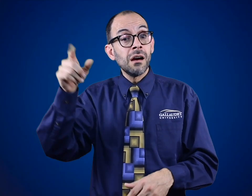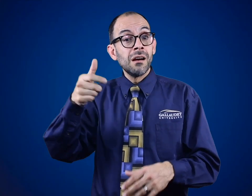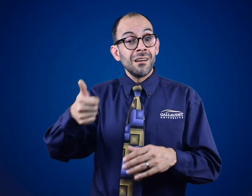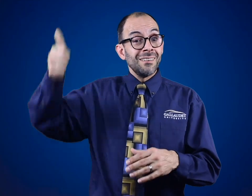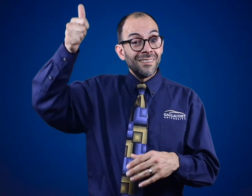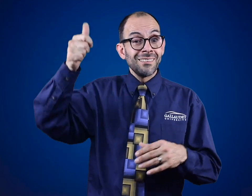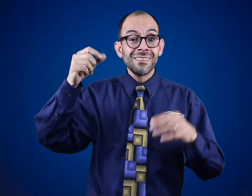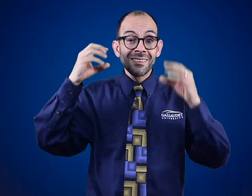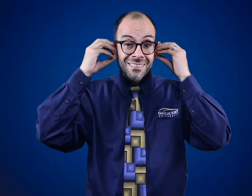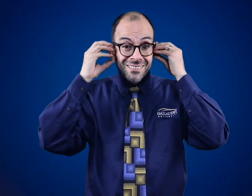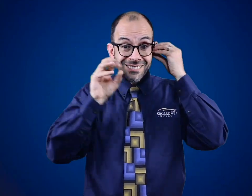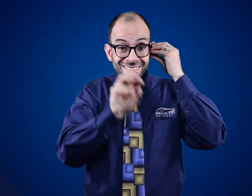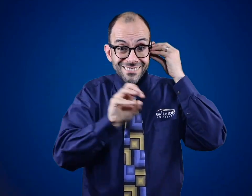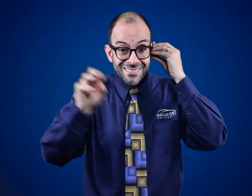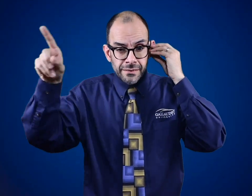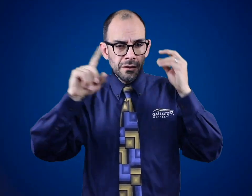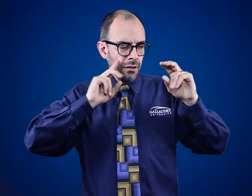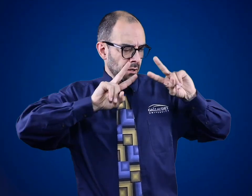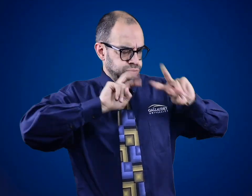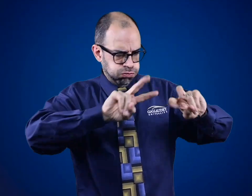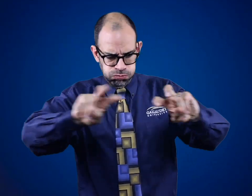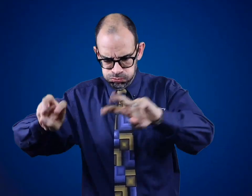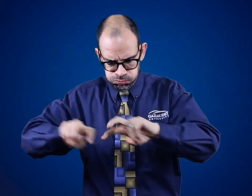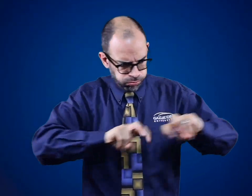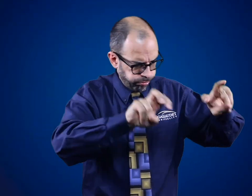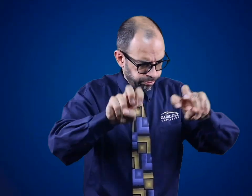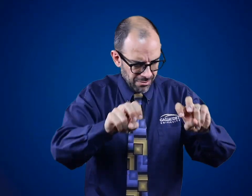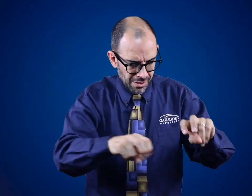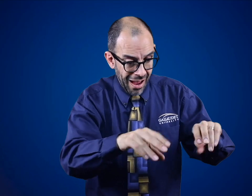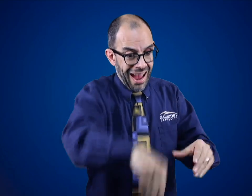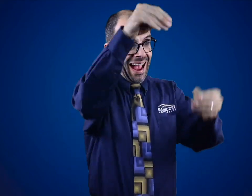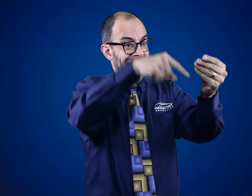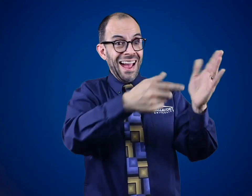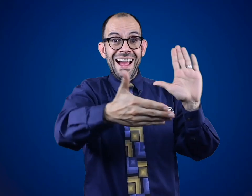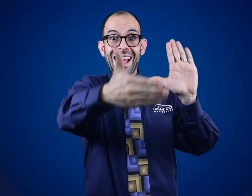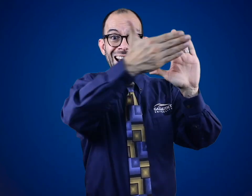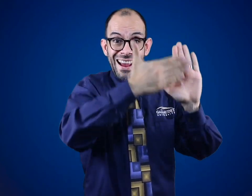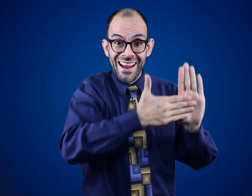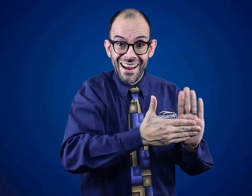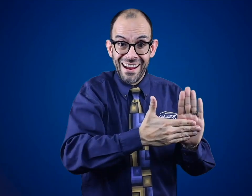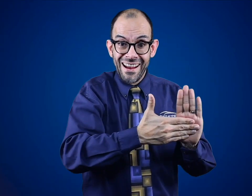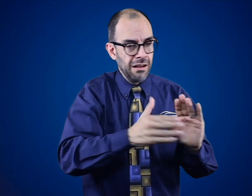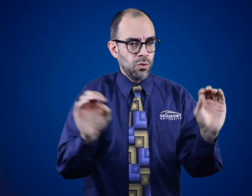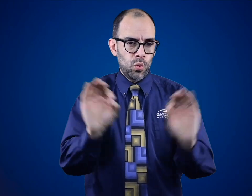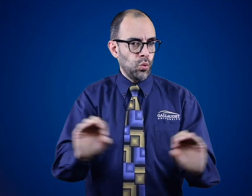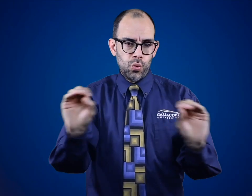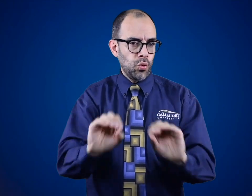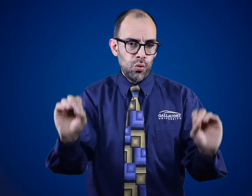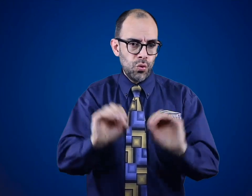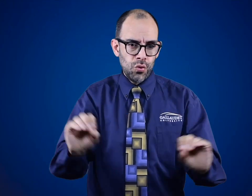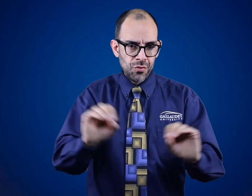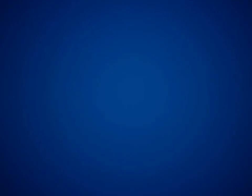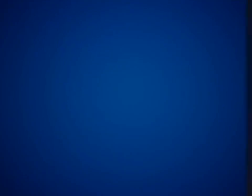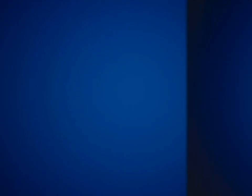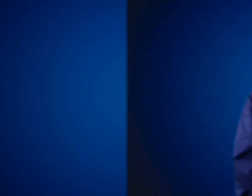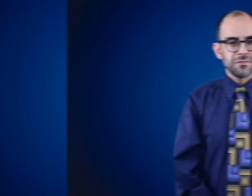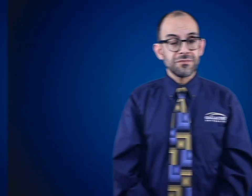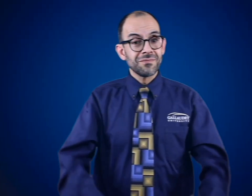Doctors have been doing research on this and have yet to find any evidence that this is true.